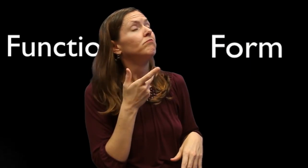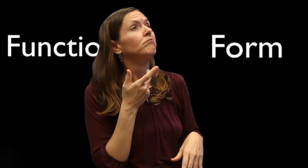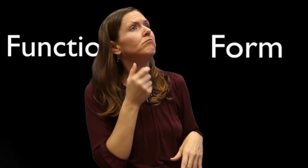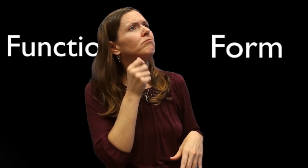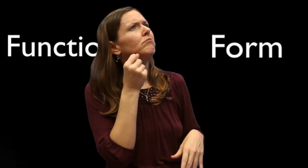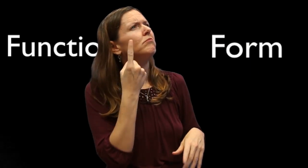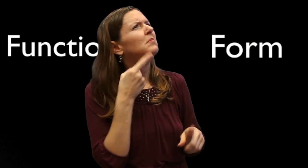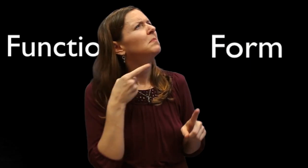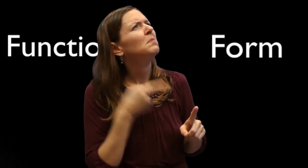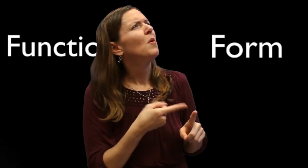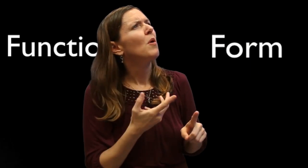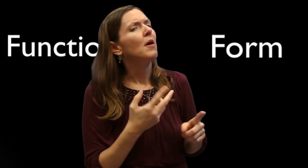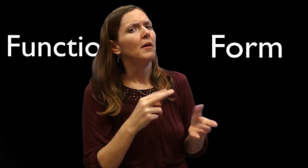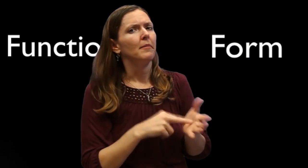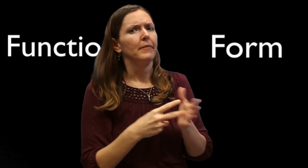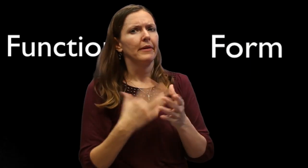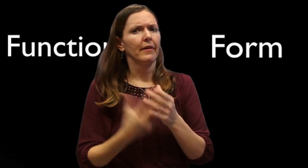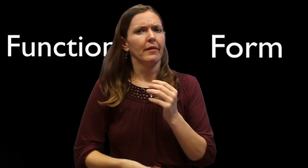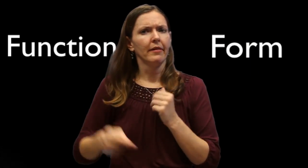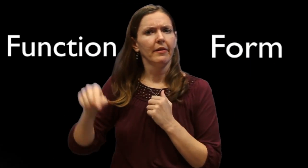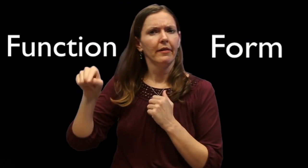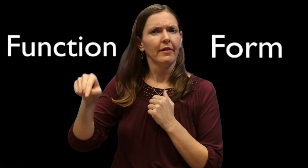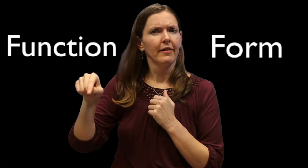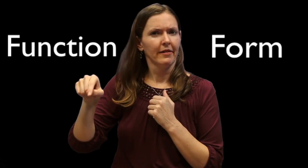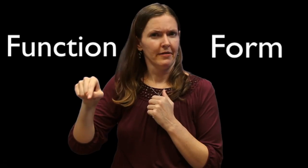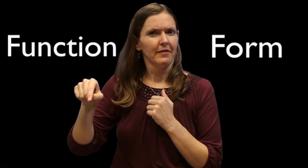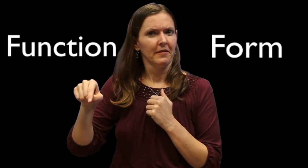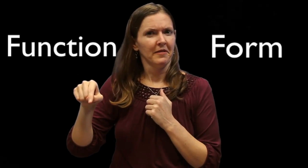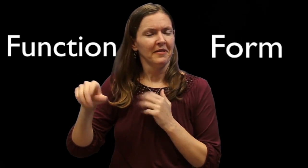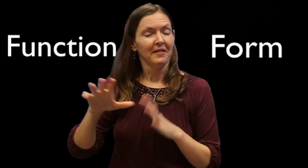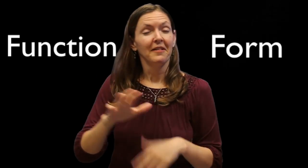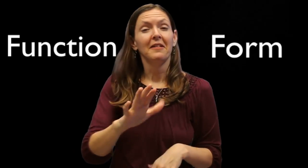but you're unable to understand the point of the presentation. This may mean the presenter is missing the "function" aspect of academic language.